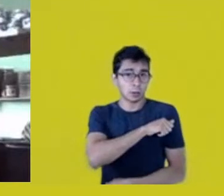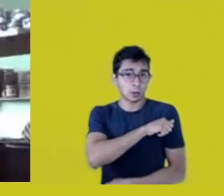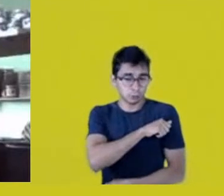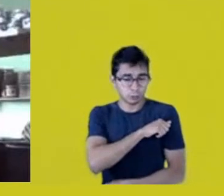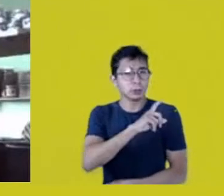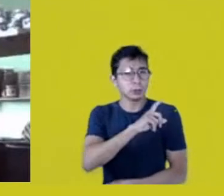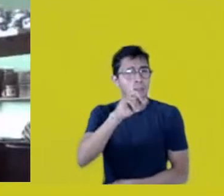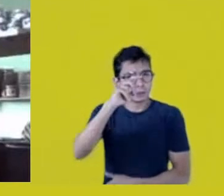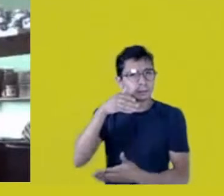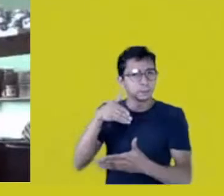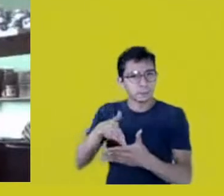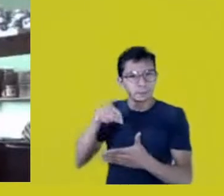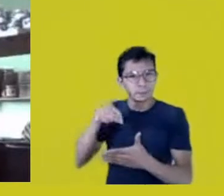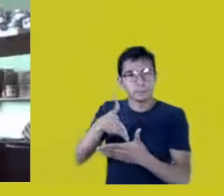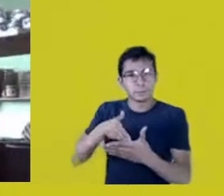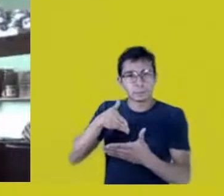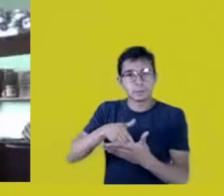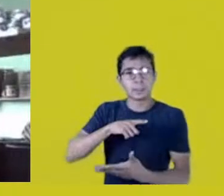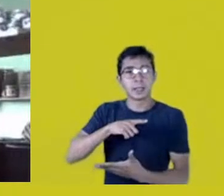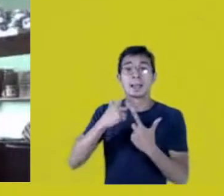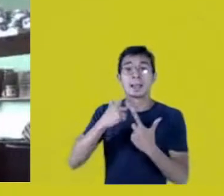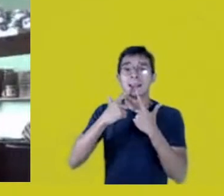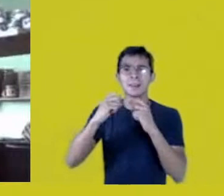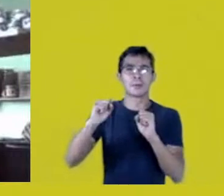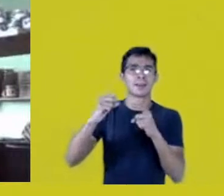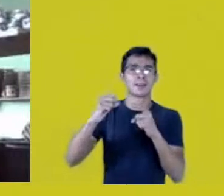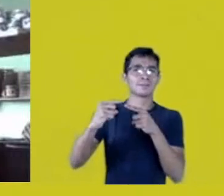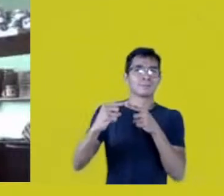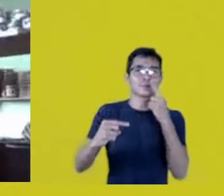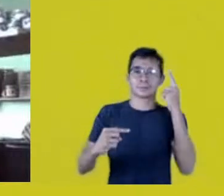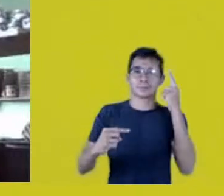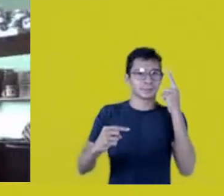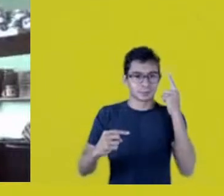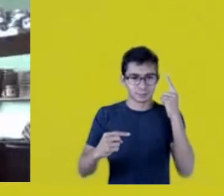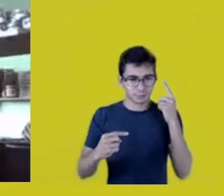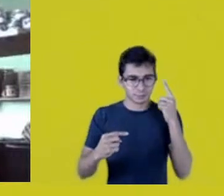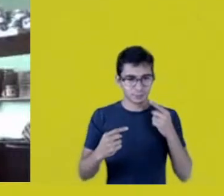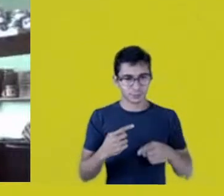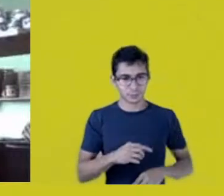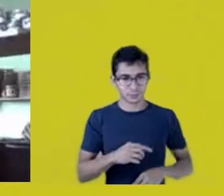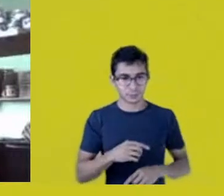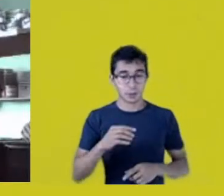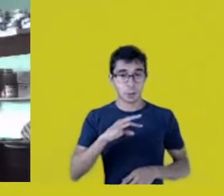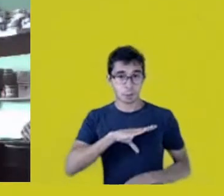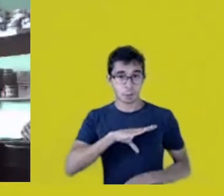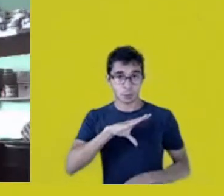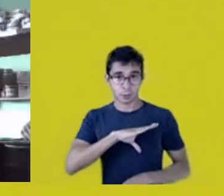in the matter of language. Portuguese isn’t my first language.